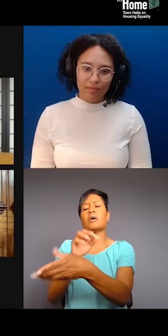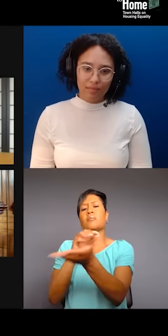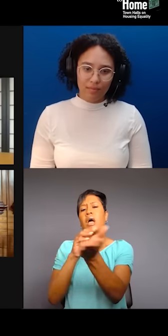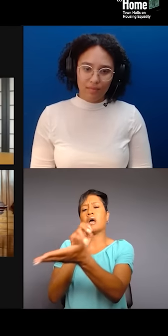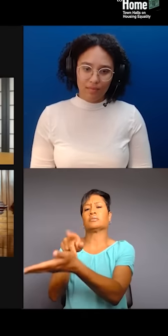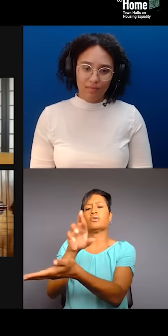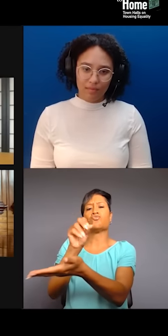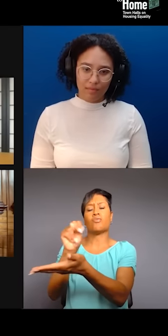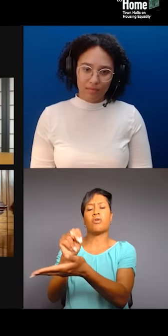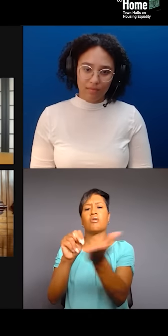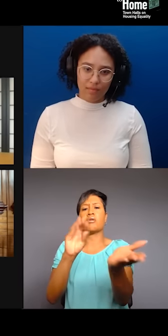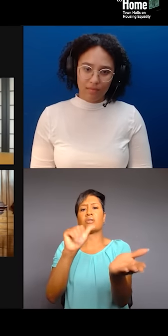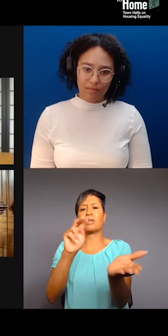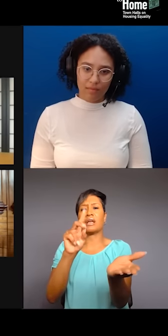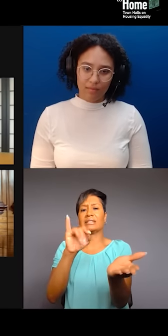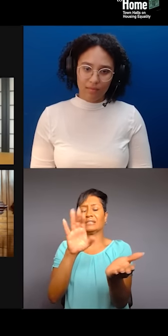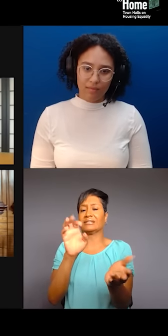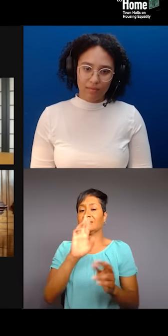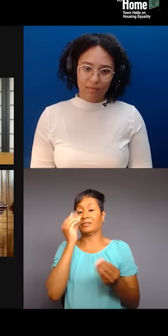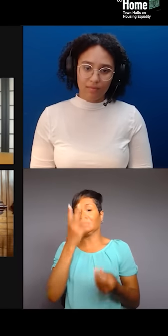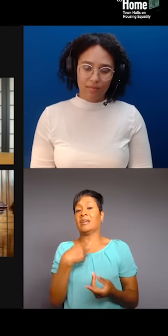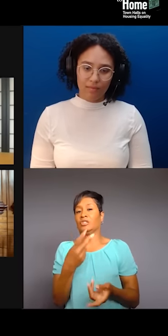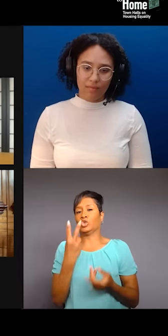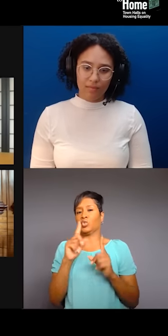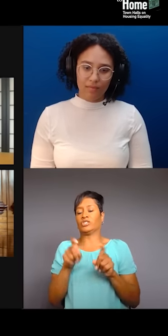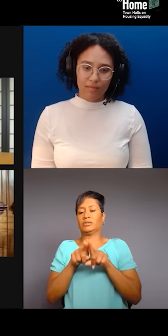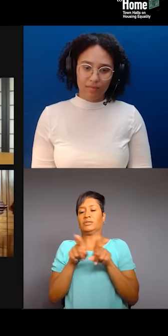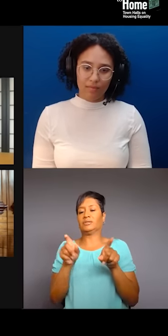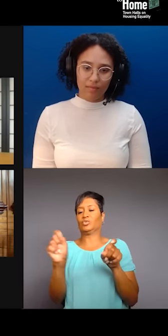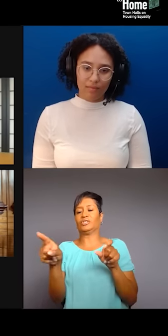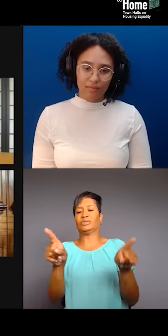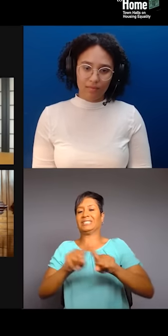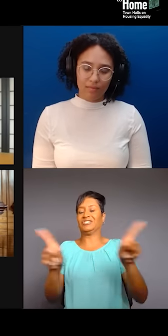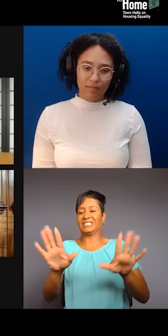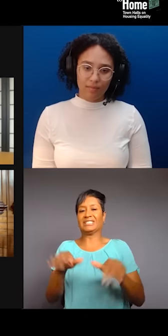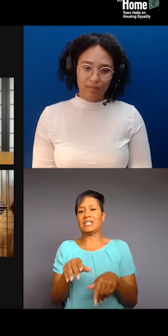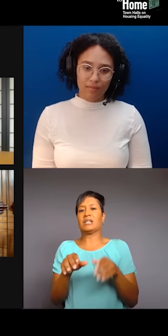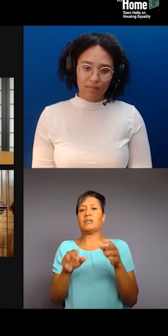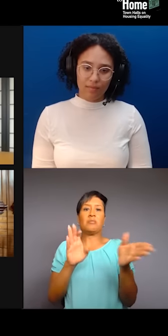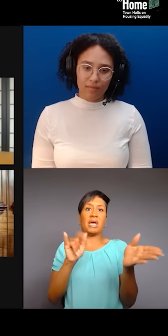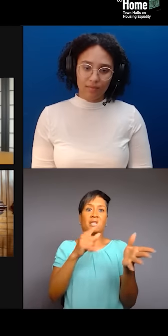I have for the two of you, and it's... Betty has touched on so many things I could really go in either direction here.